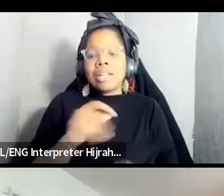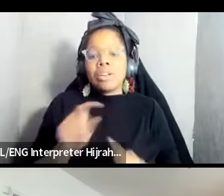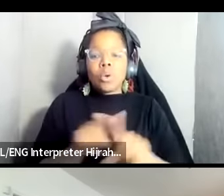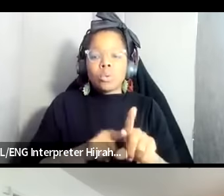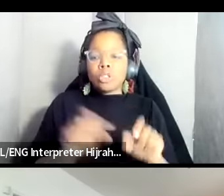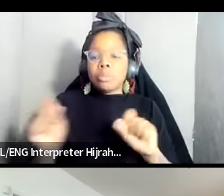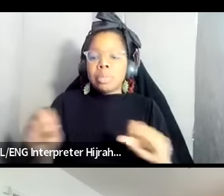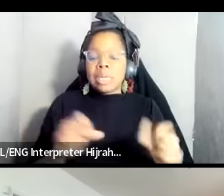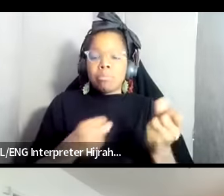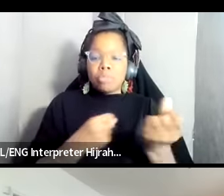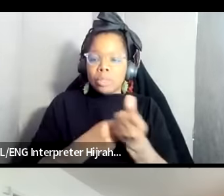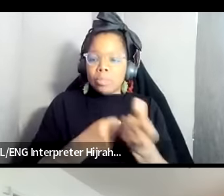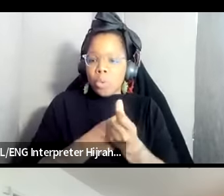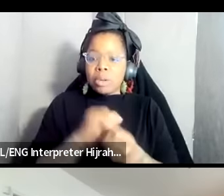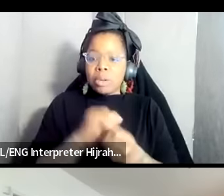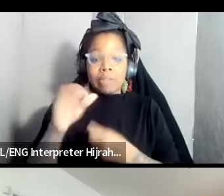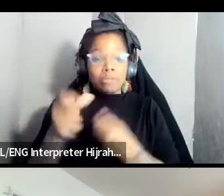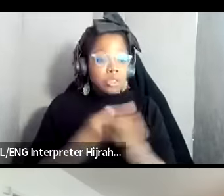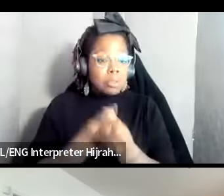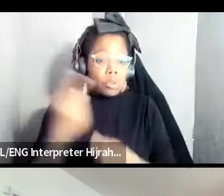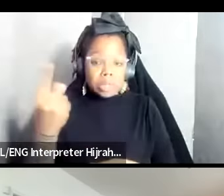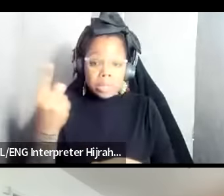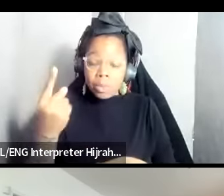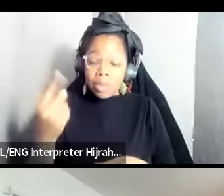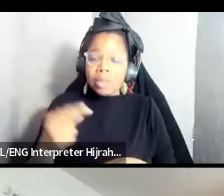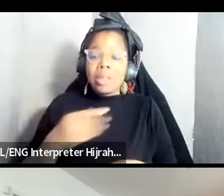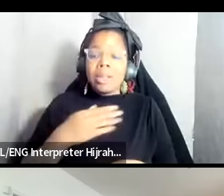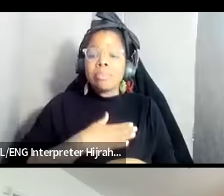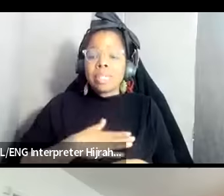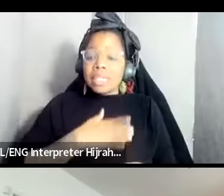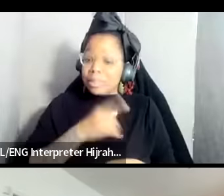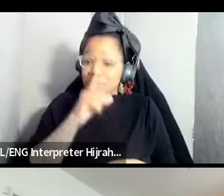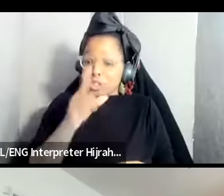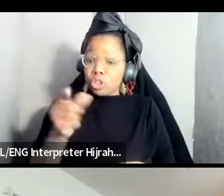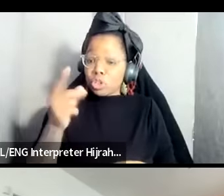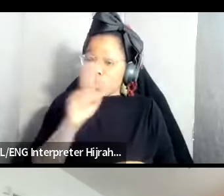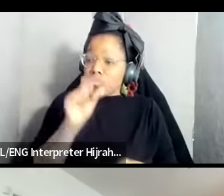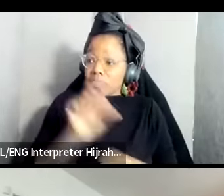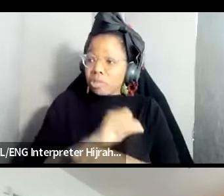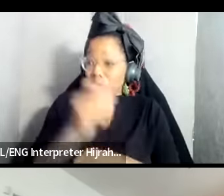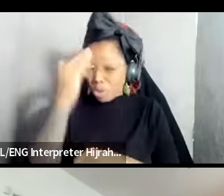support if you support someone to make sure that you actually know are they Anti-Imperialist I